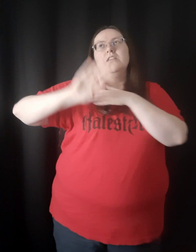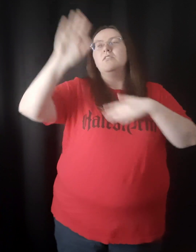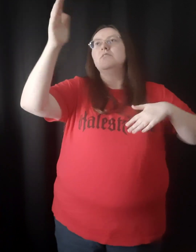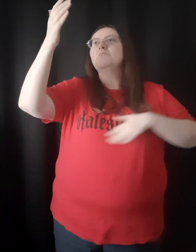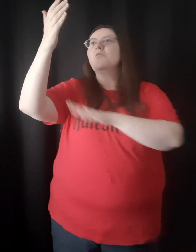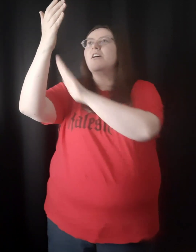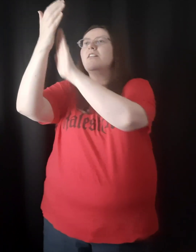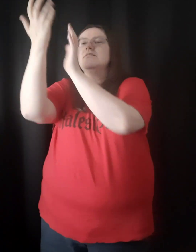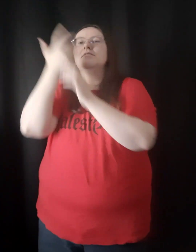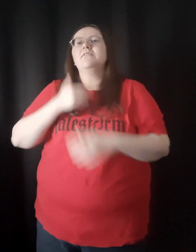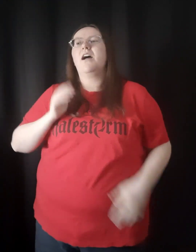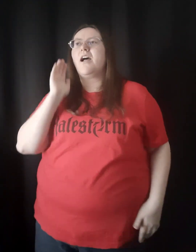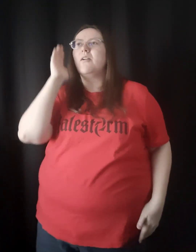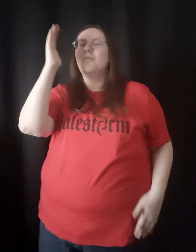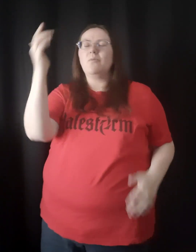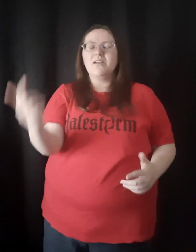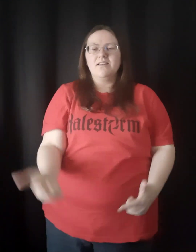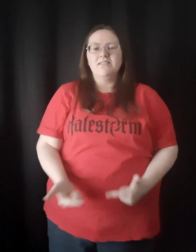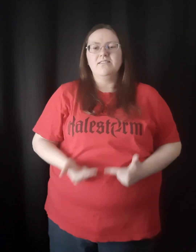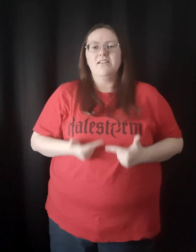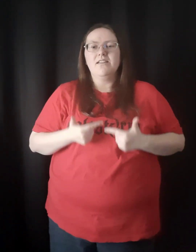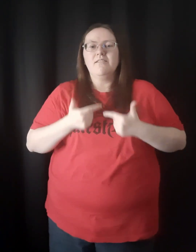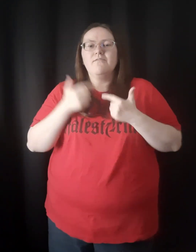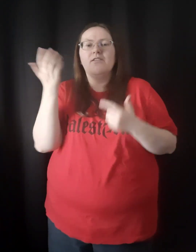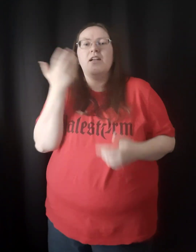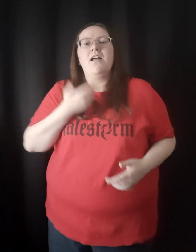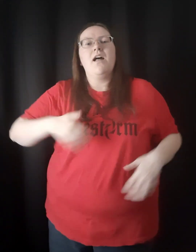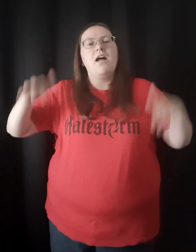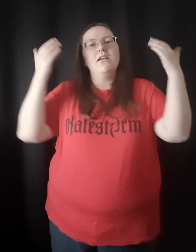And in His presence I will live